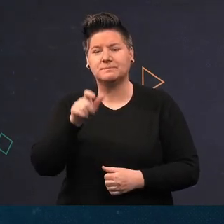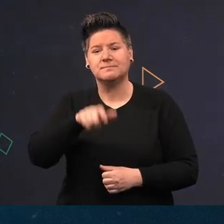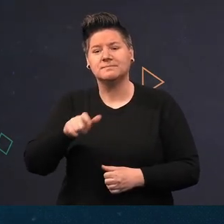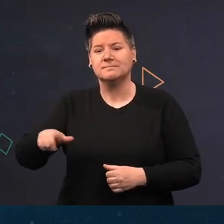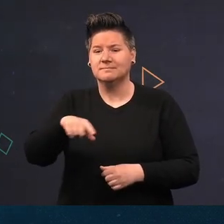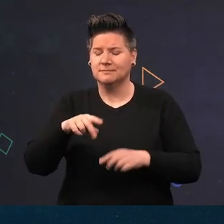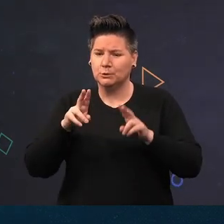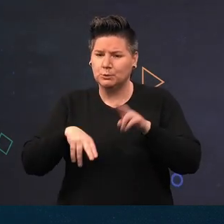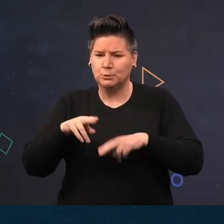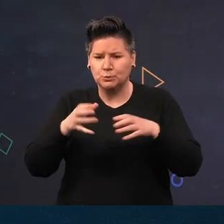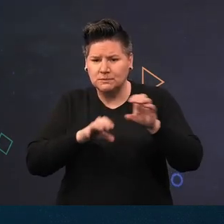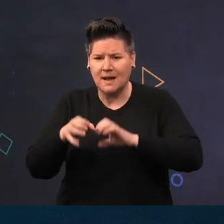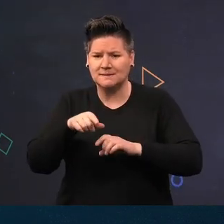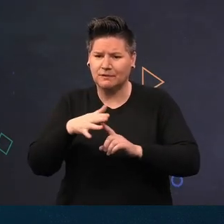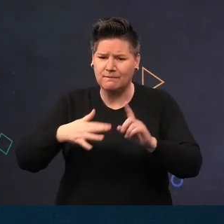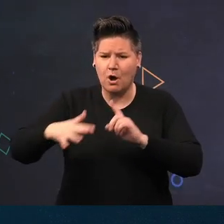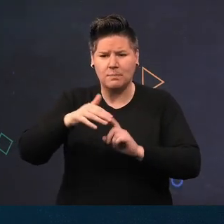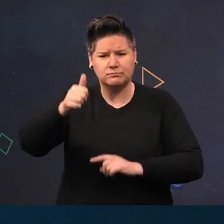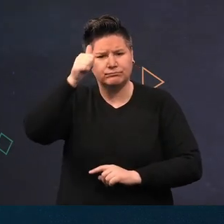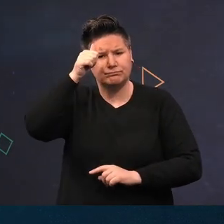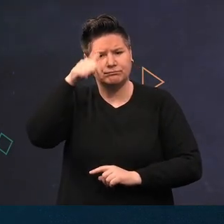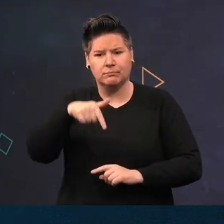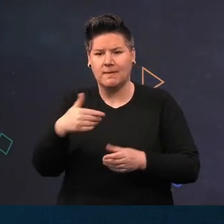scientific and environmental knowledge through the involvement of members of the public